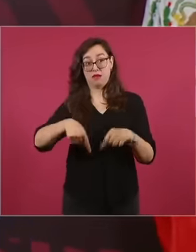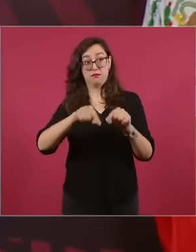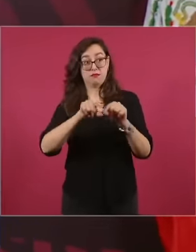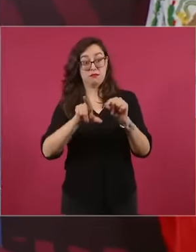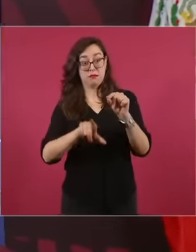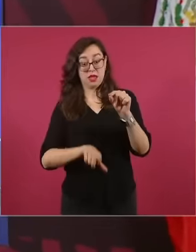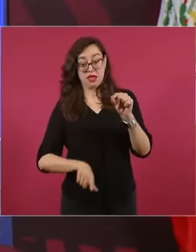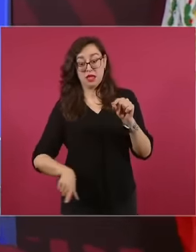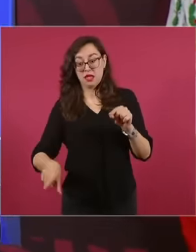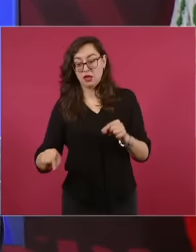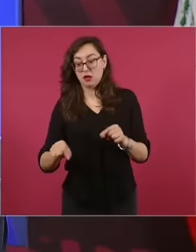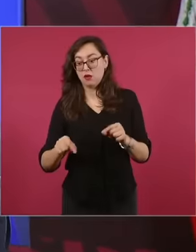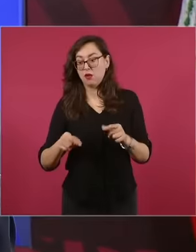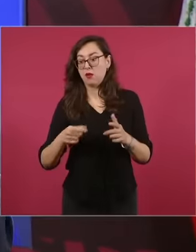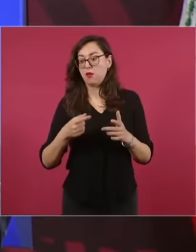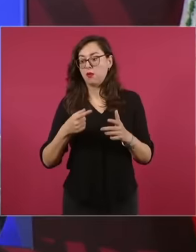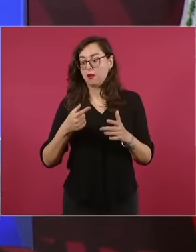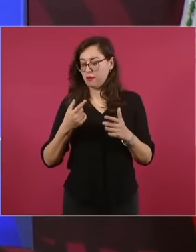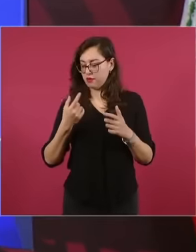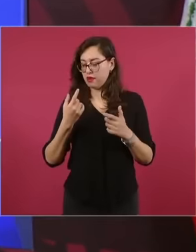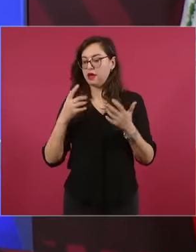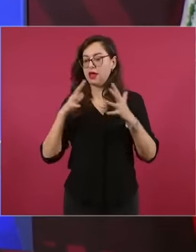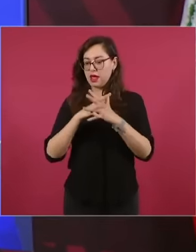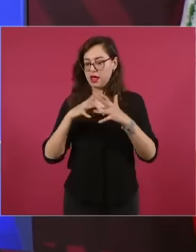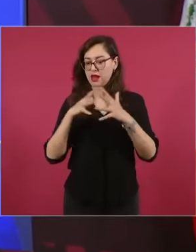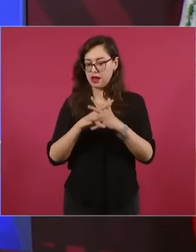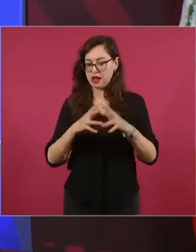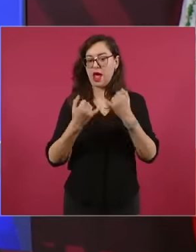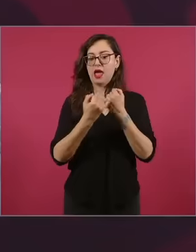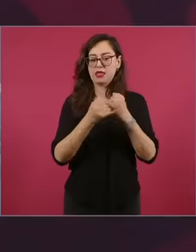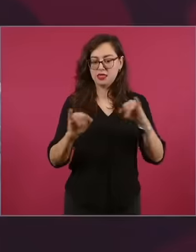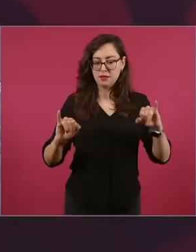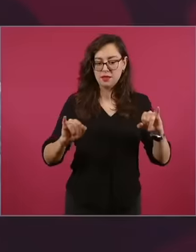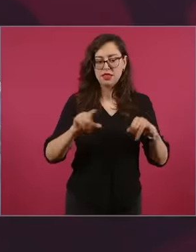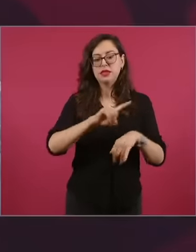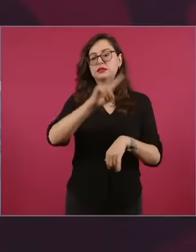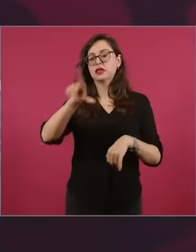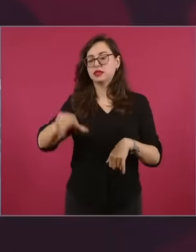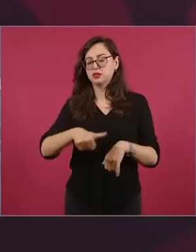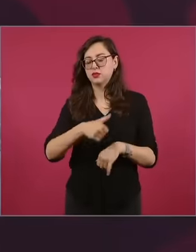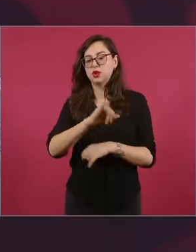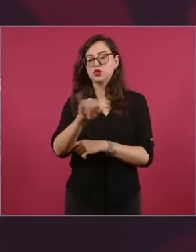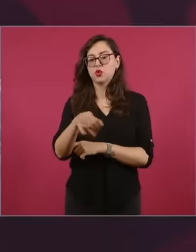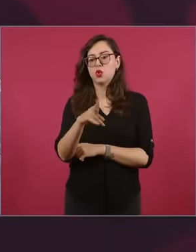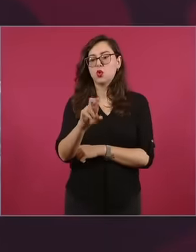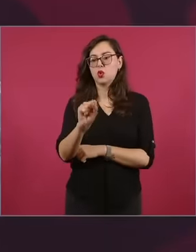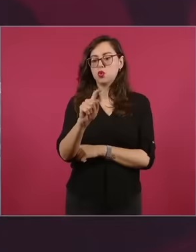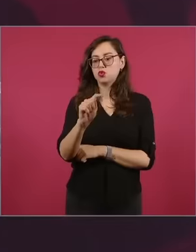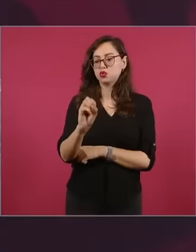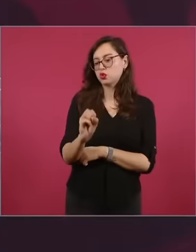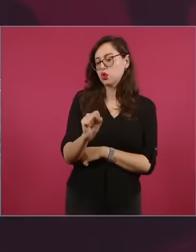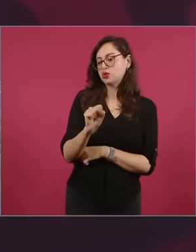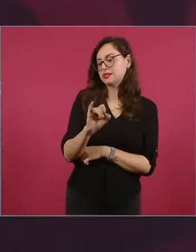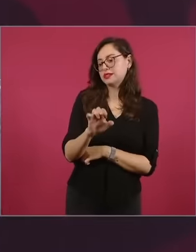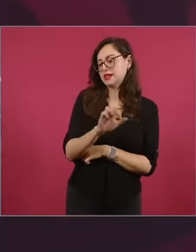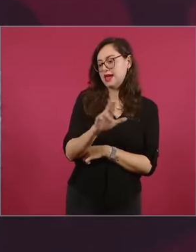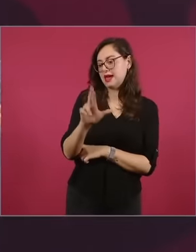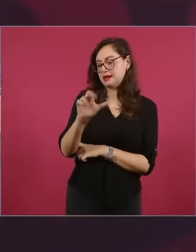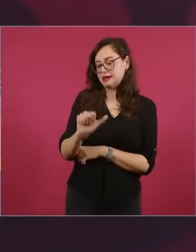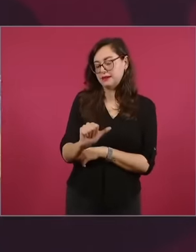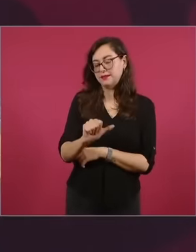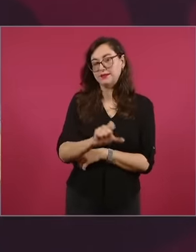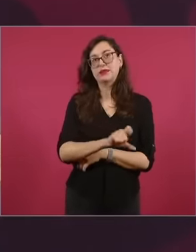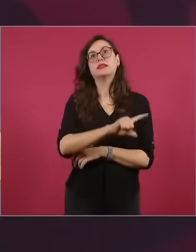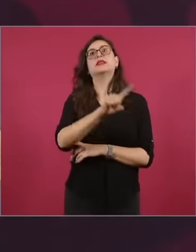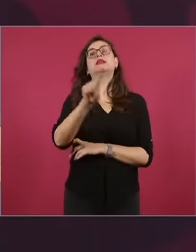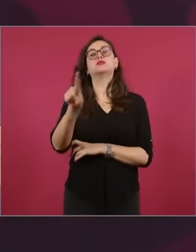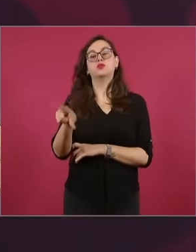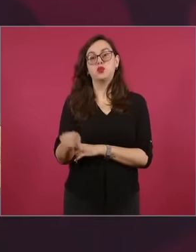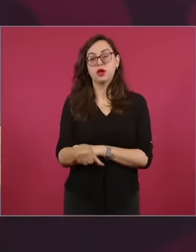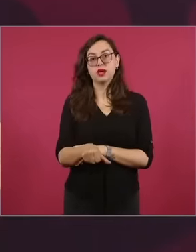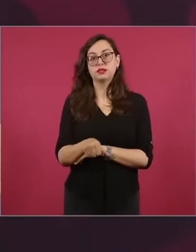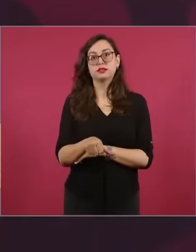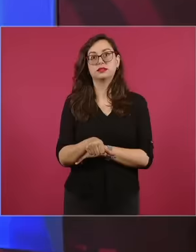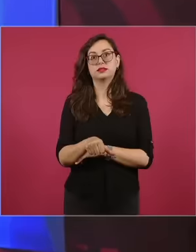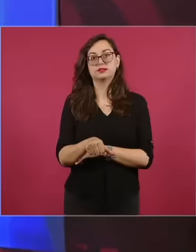the Independence movement and then Justo Sierra used it and he used it eh Luis Donaldo